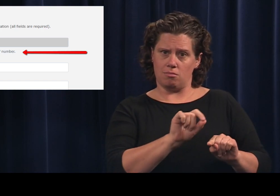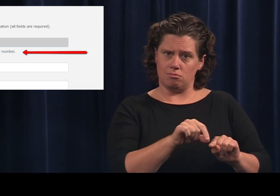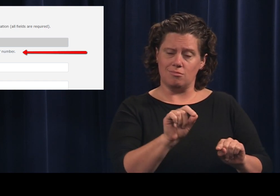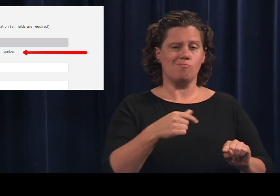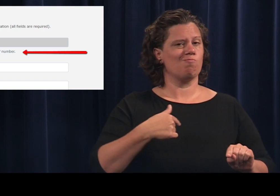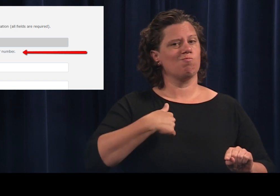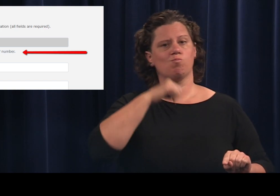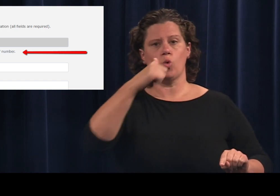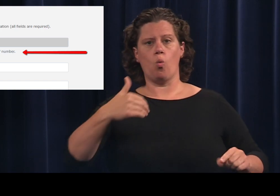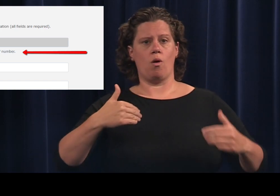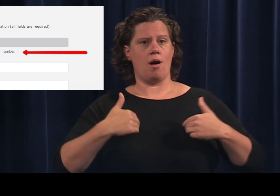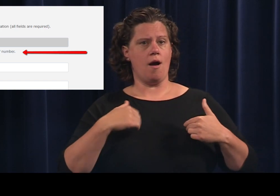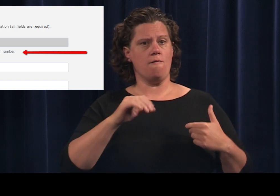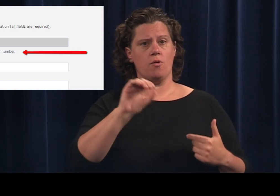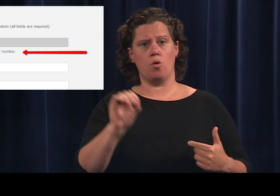"I do not have an Oregon DMV number"